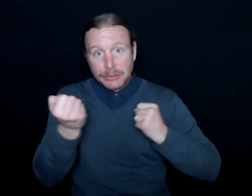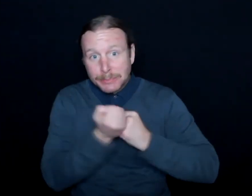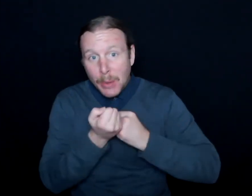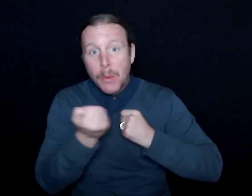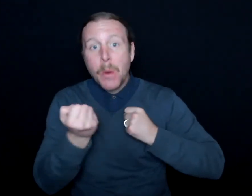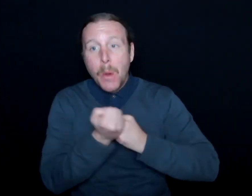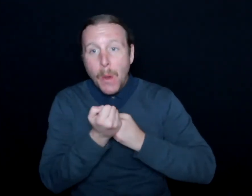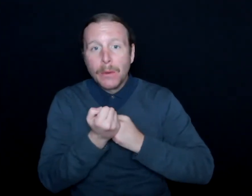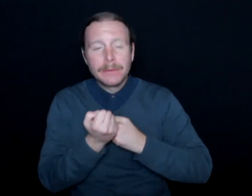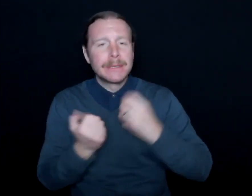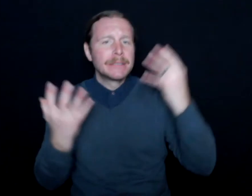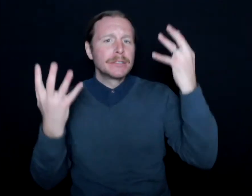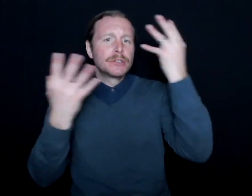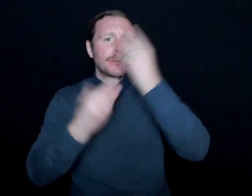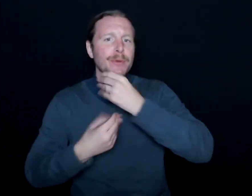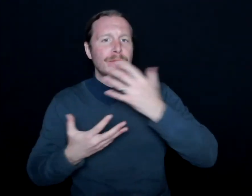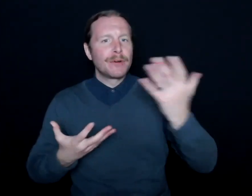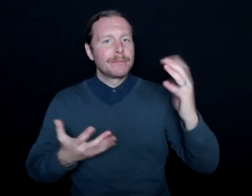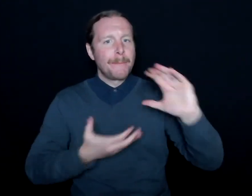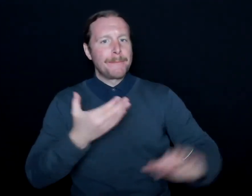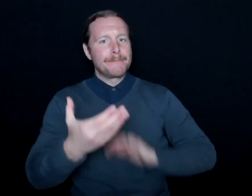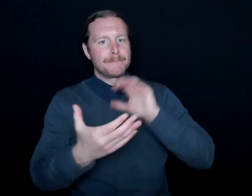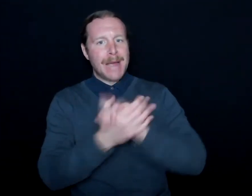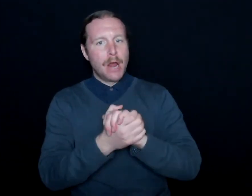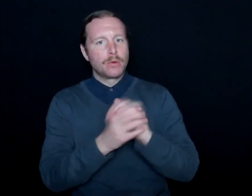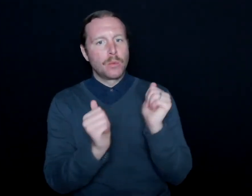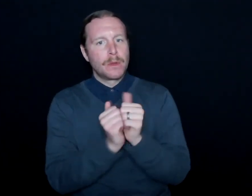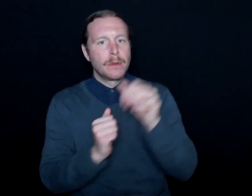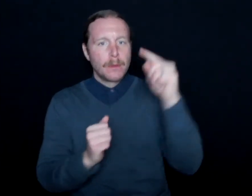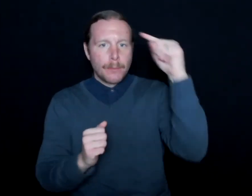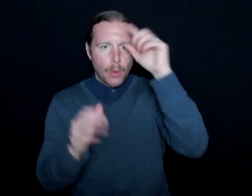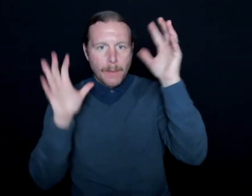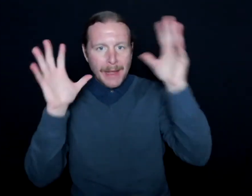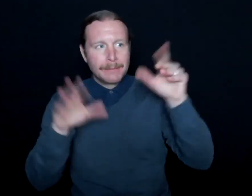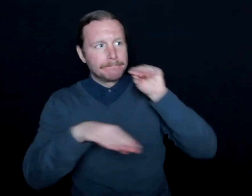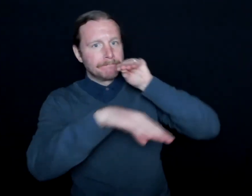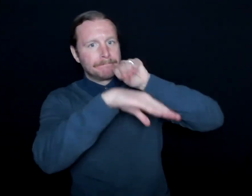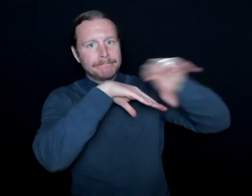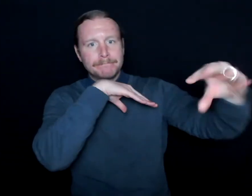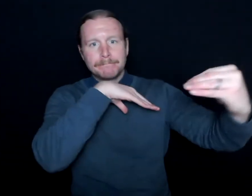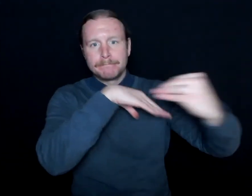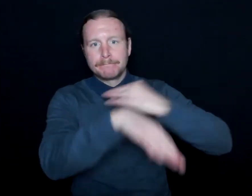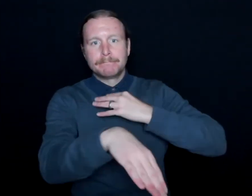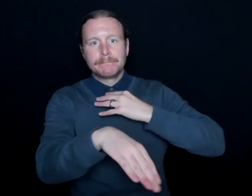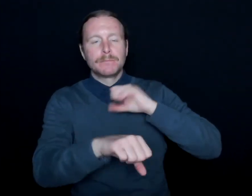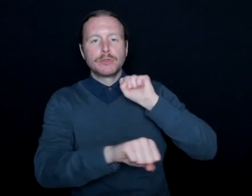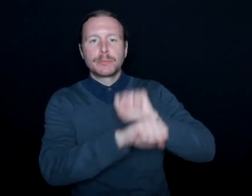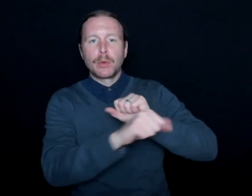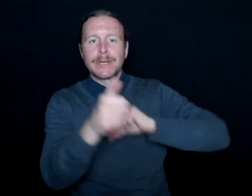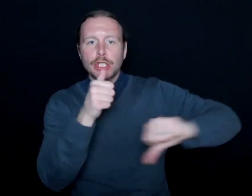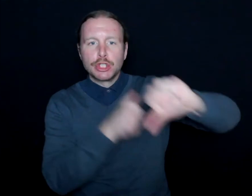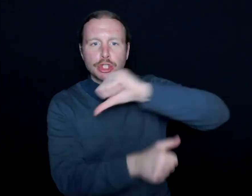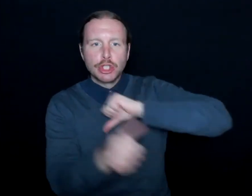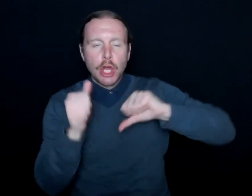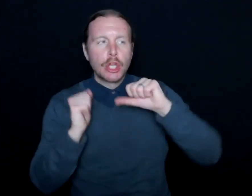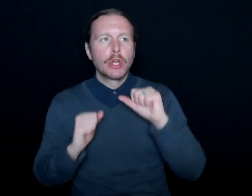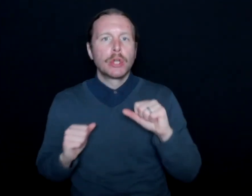It's been a beautiful marriage, if you will, because I've supported them and they've supported me.